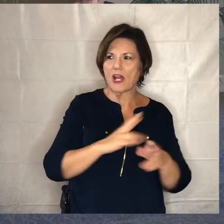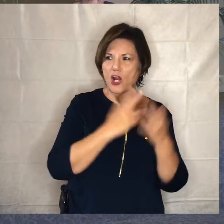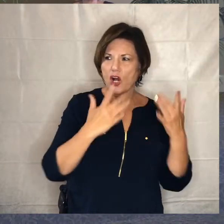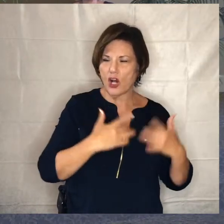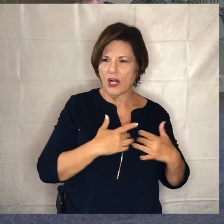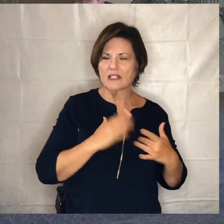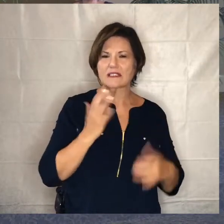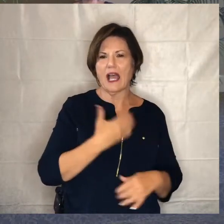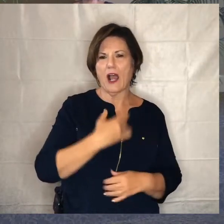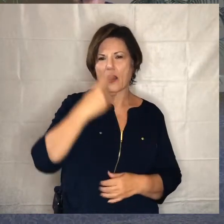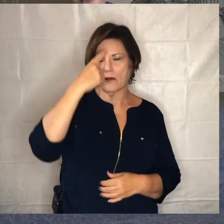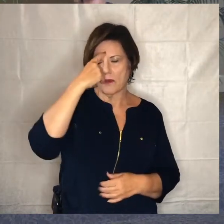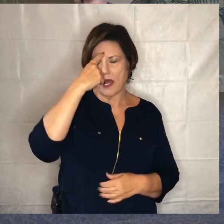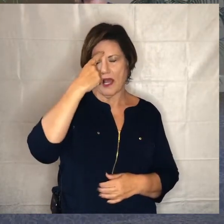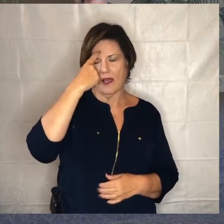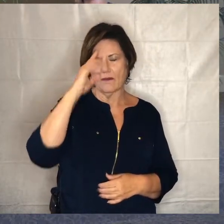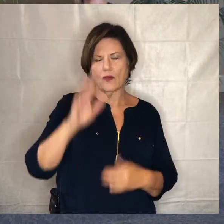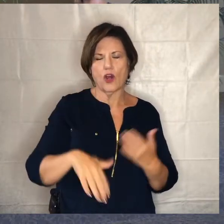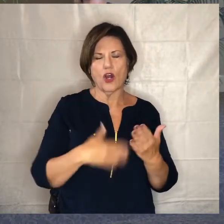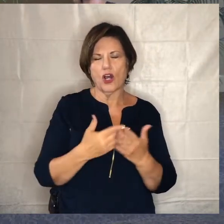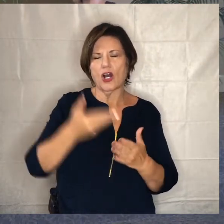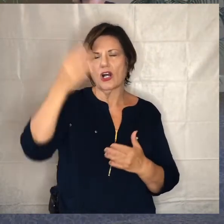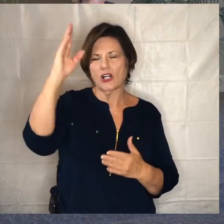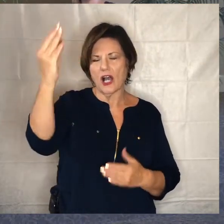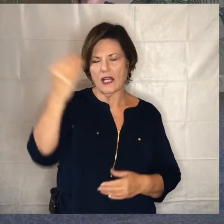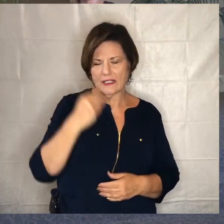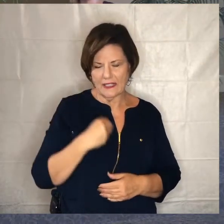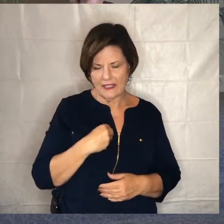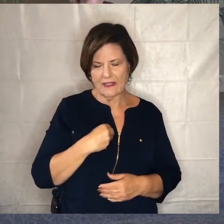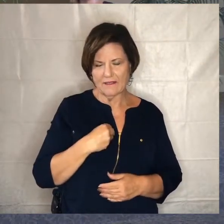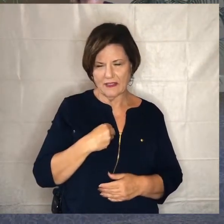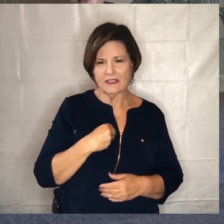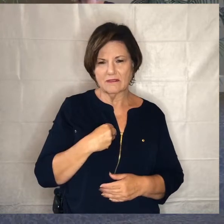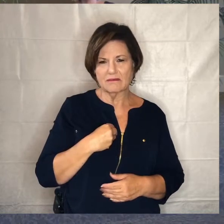our minds for all that god has given pastor keenan